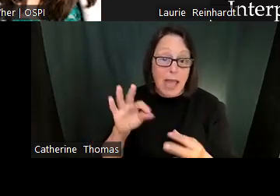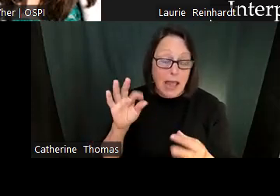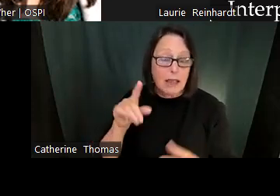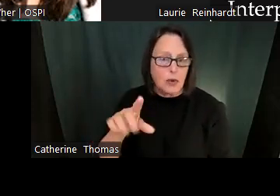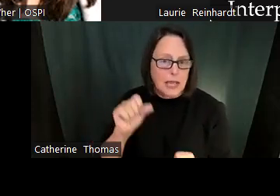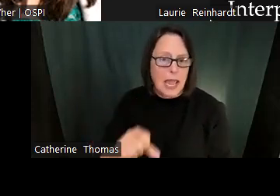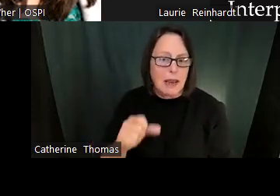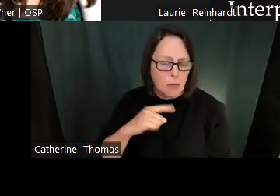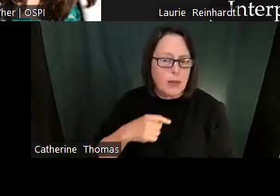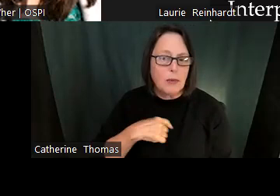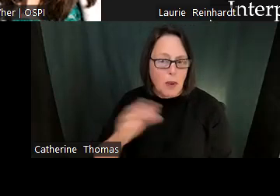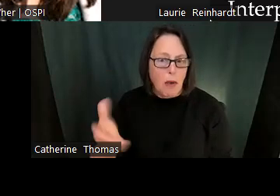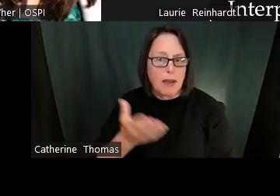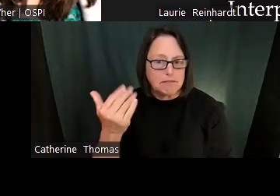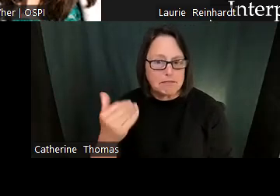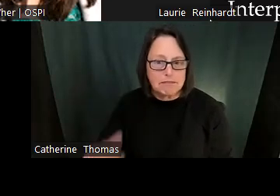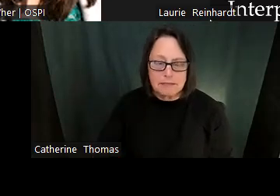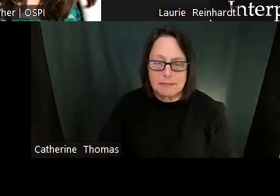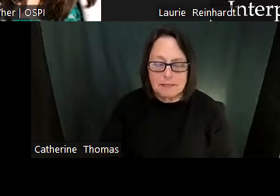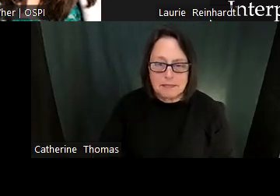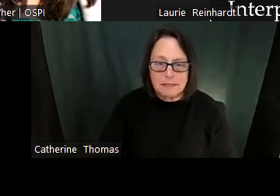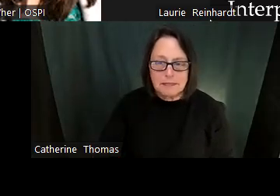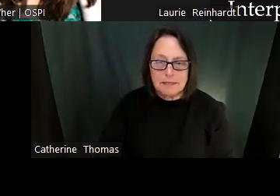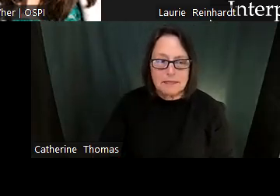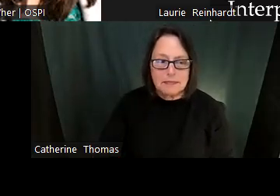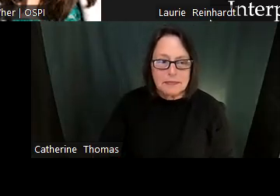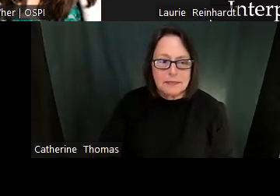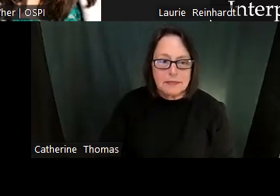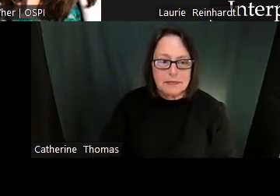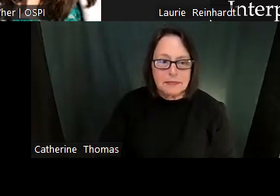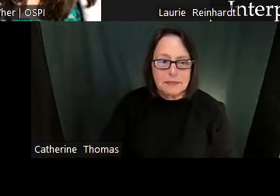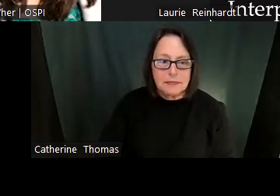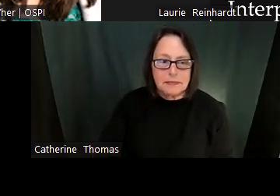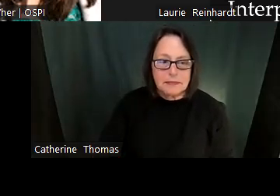We're always interested in continuous improvement and we can take a quick poll to see how we did today and our feedback survey will launch after the webinar closes too.